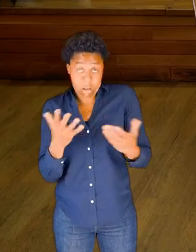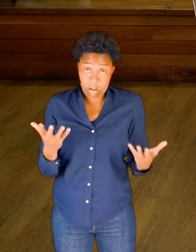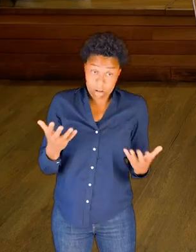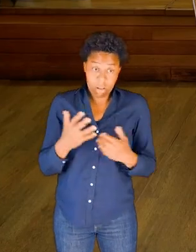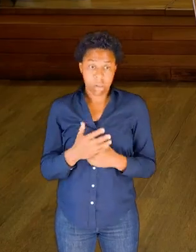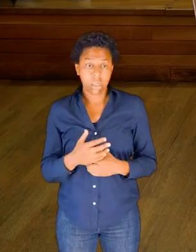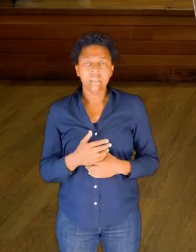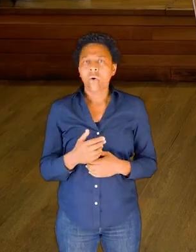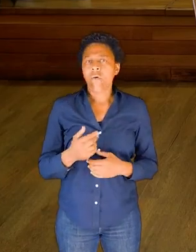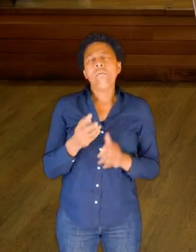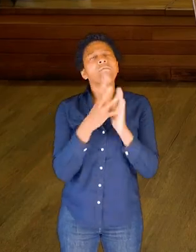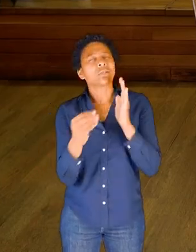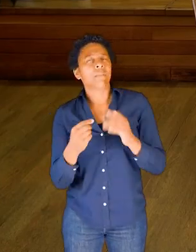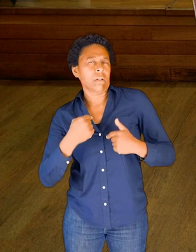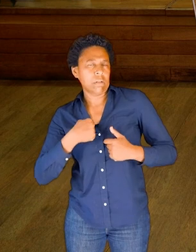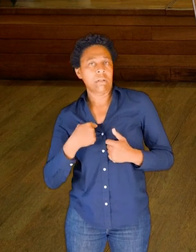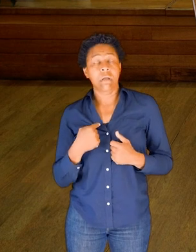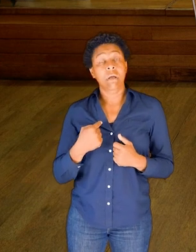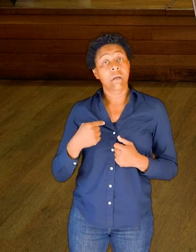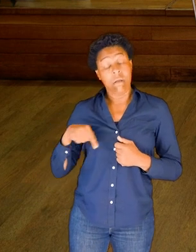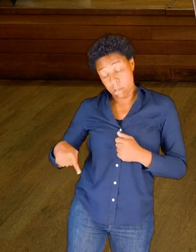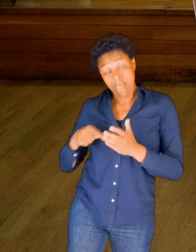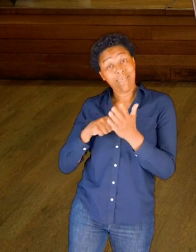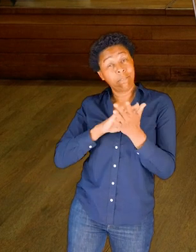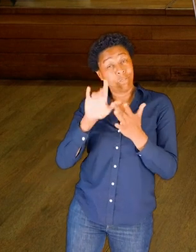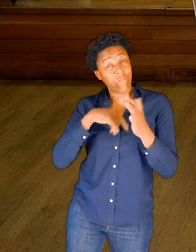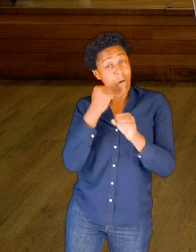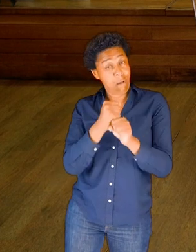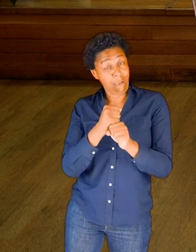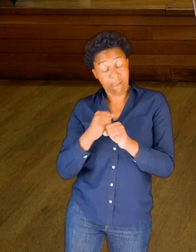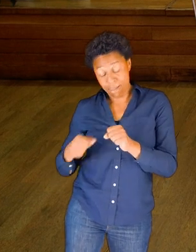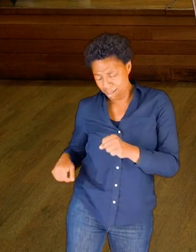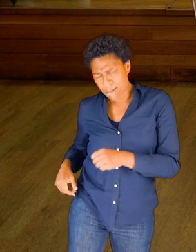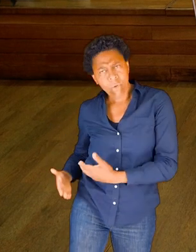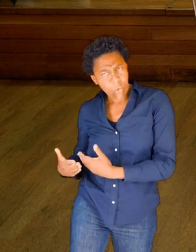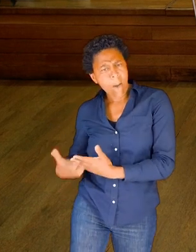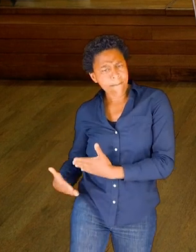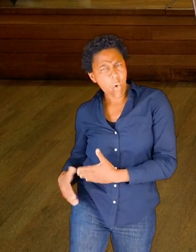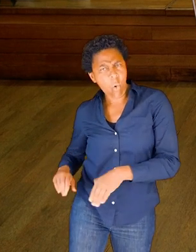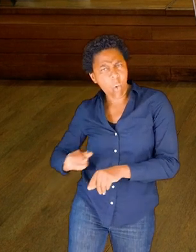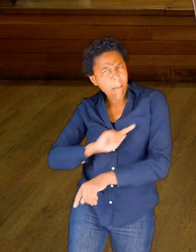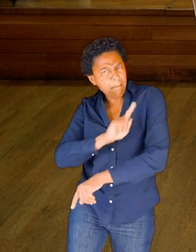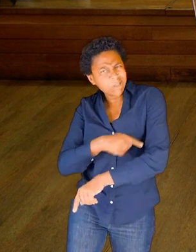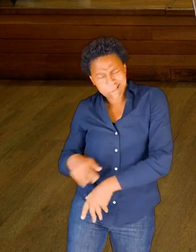Some bones--for example, I'm working on my thigh bone here. There's a lot more tissue around it.